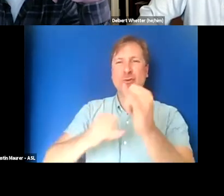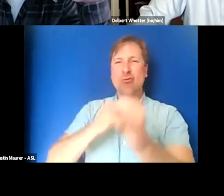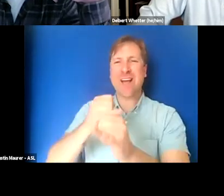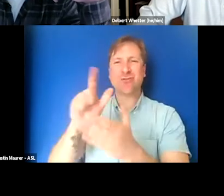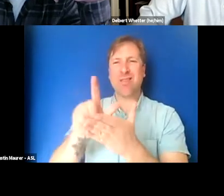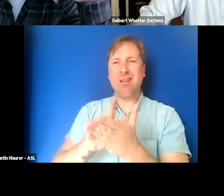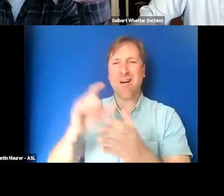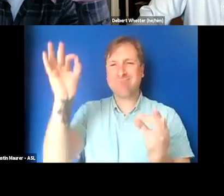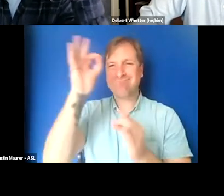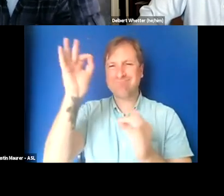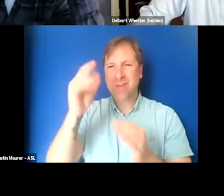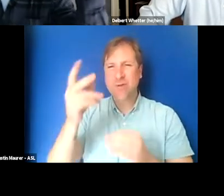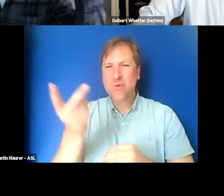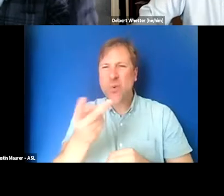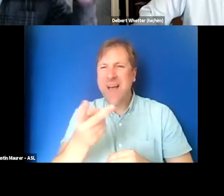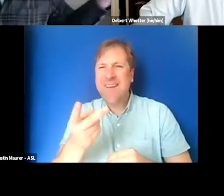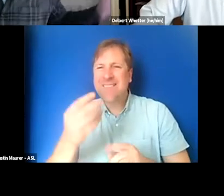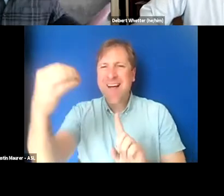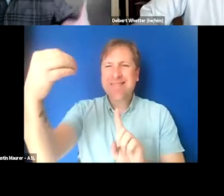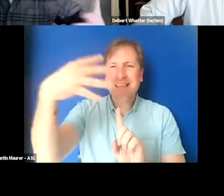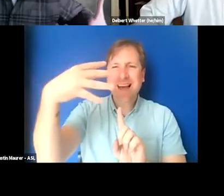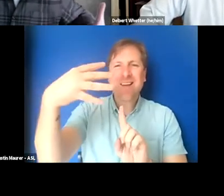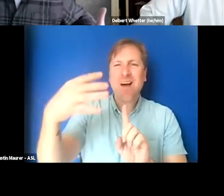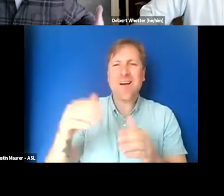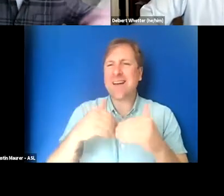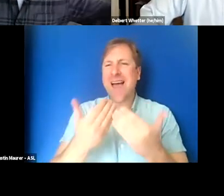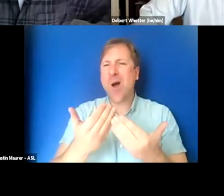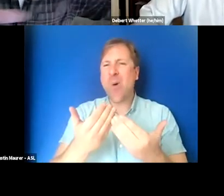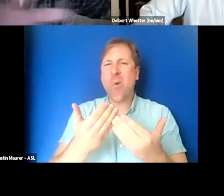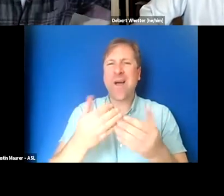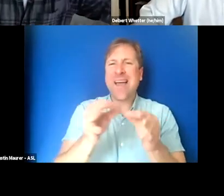So do either of you have any light to shed on how captioning guidelines work